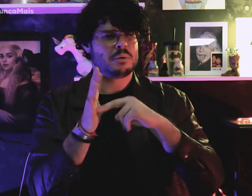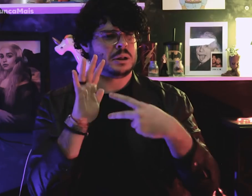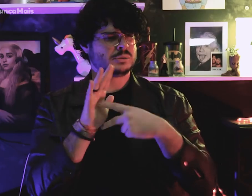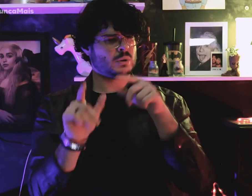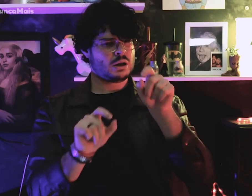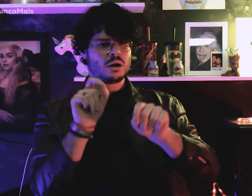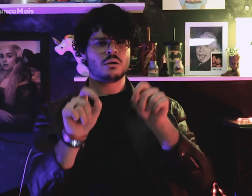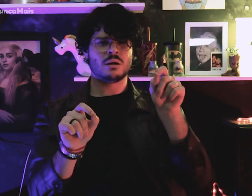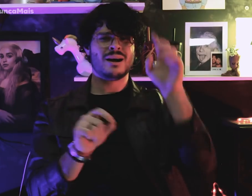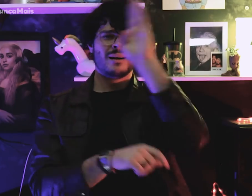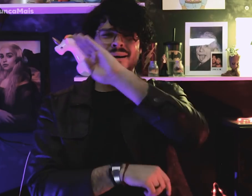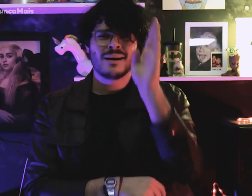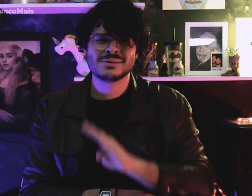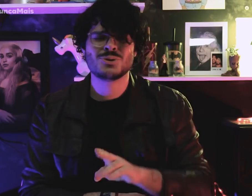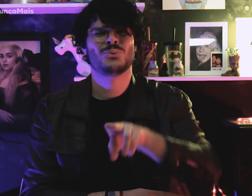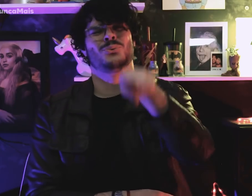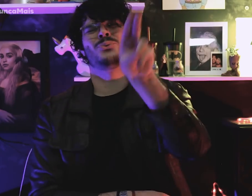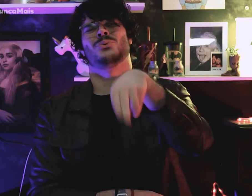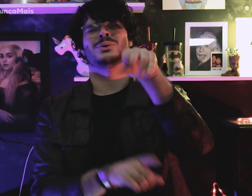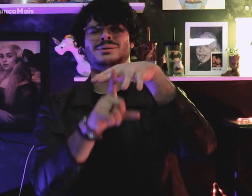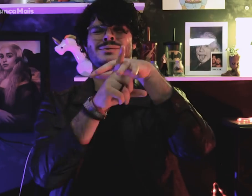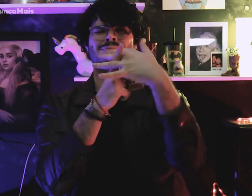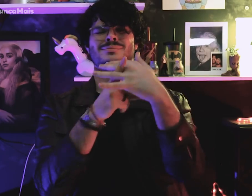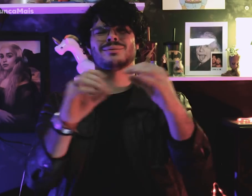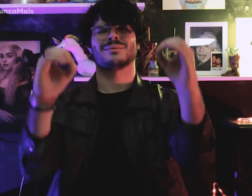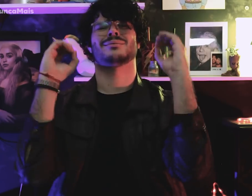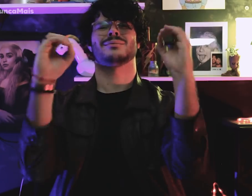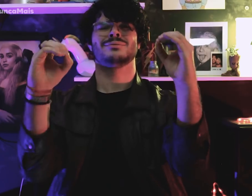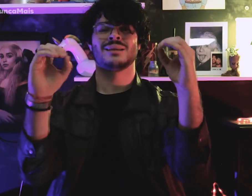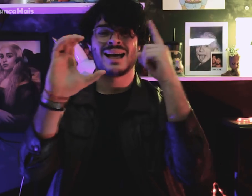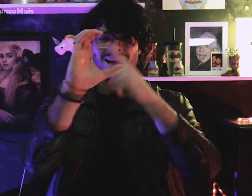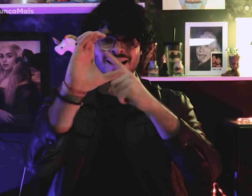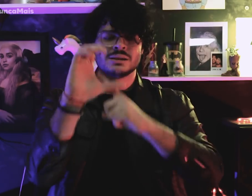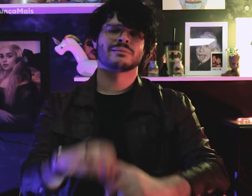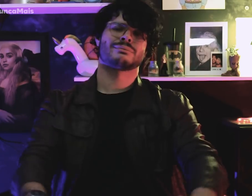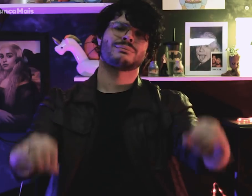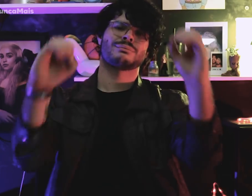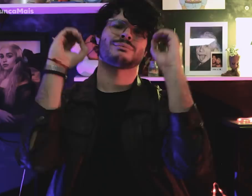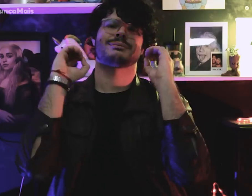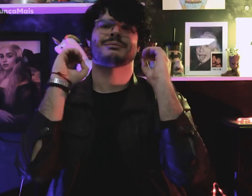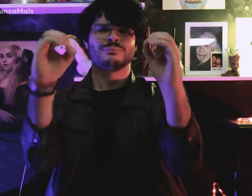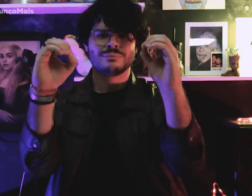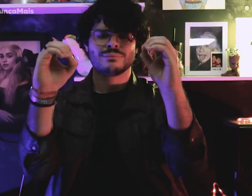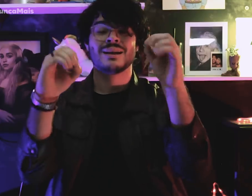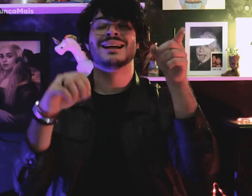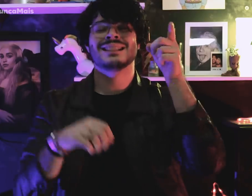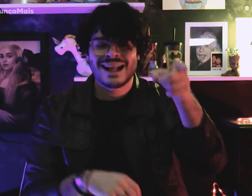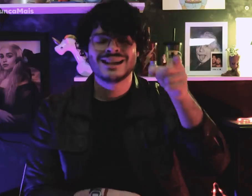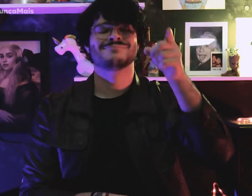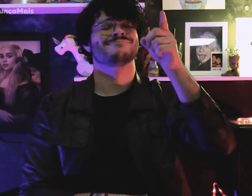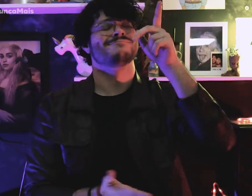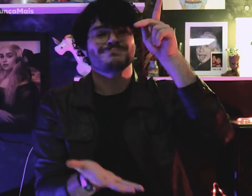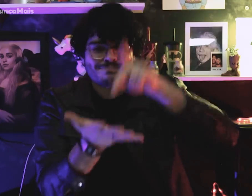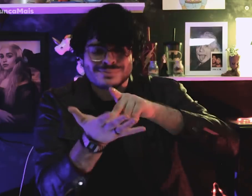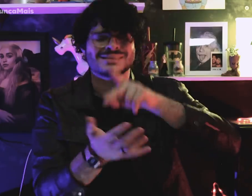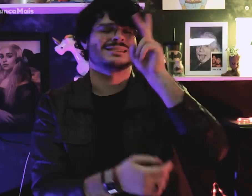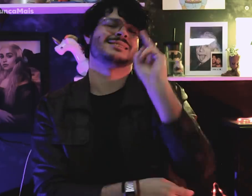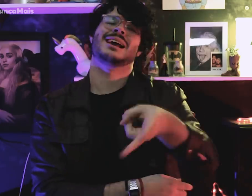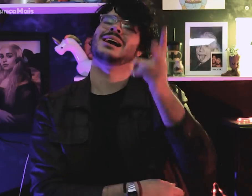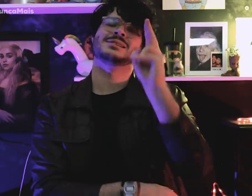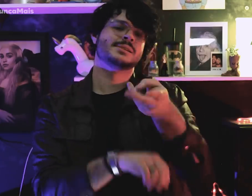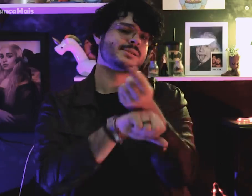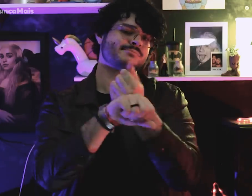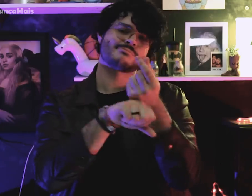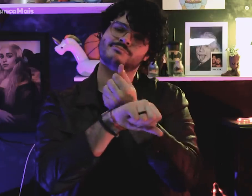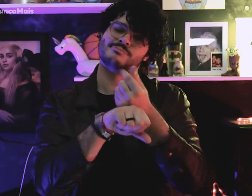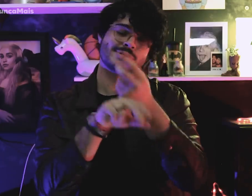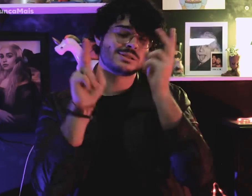Isso significa que Brasil nunca antes foi socialista ou comunista e sim, sempre foi capitalista.